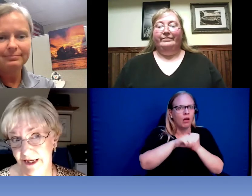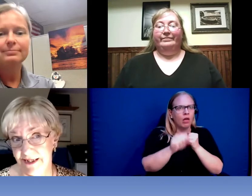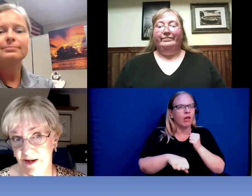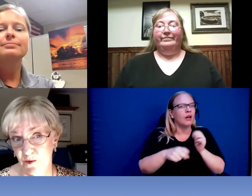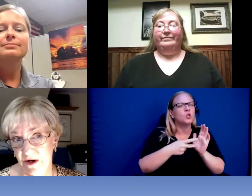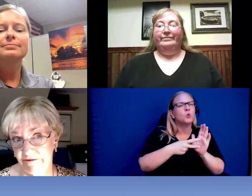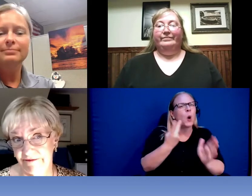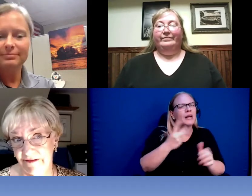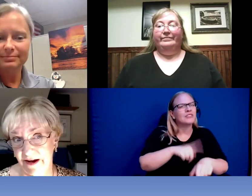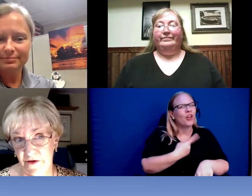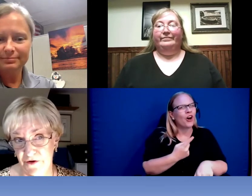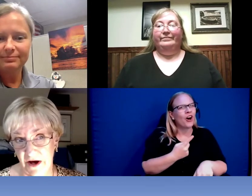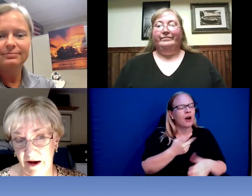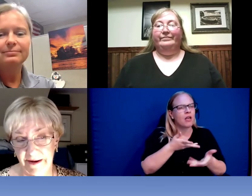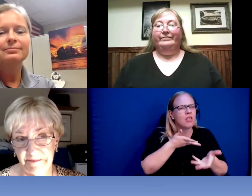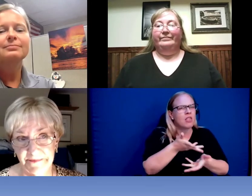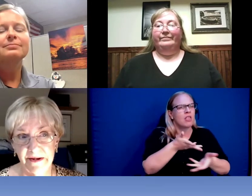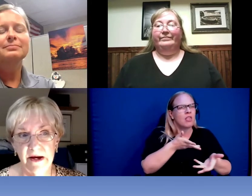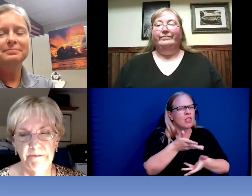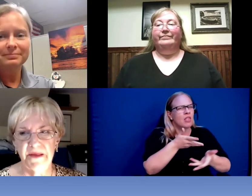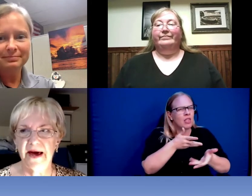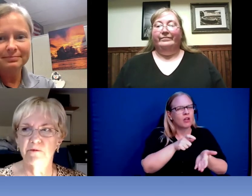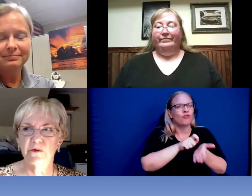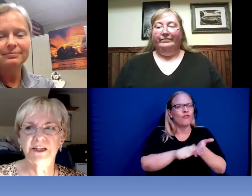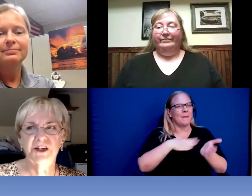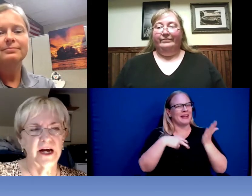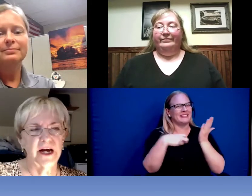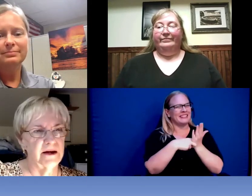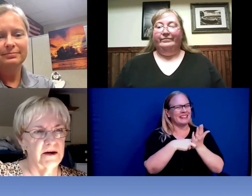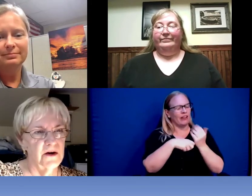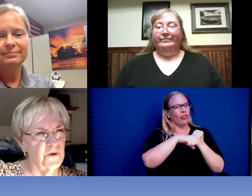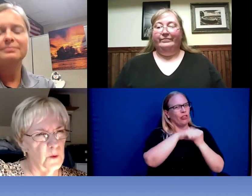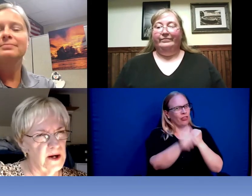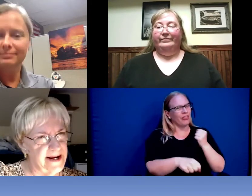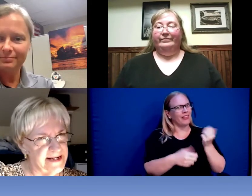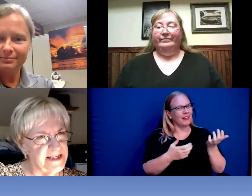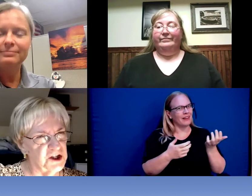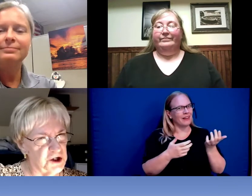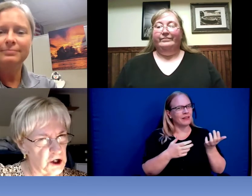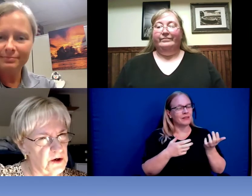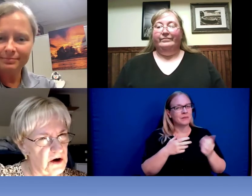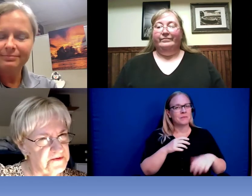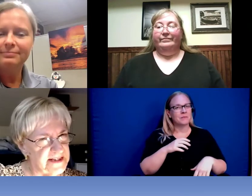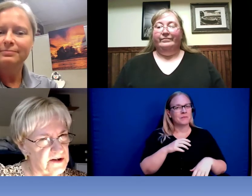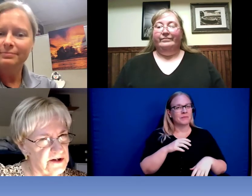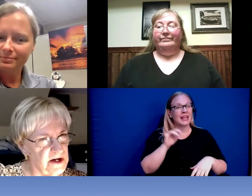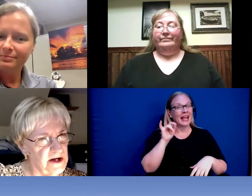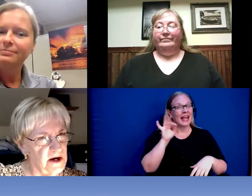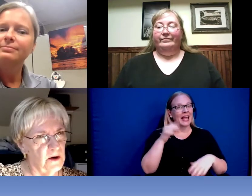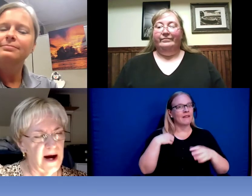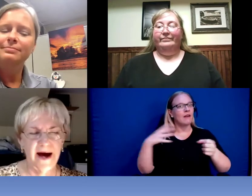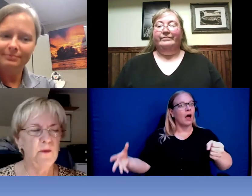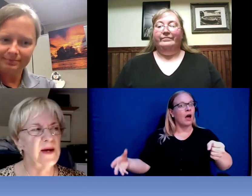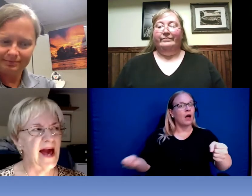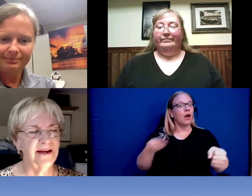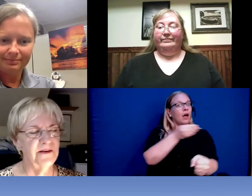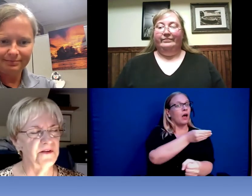as he would have another time. But that reaching for what I need to show an officer, how do we handle that